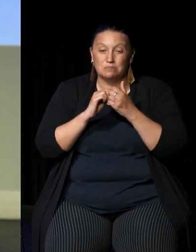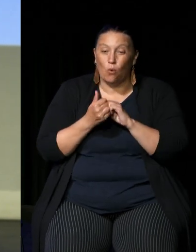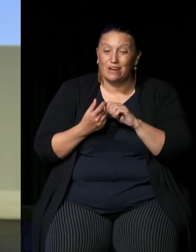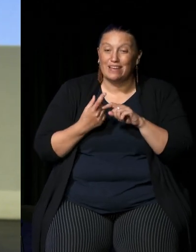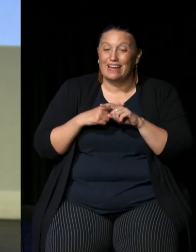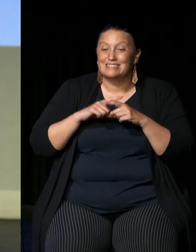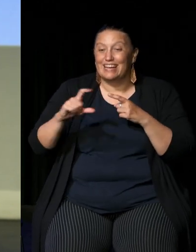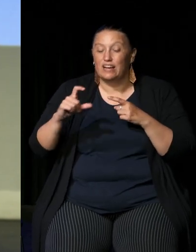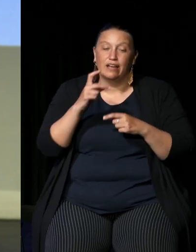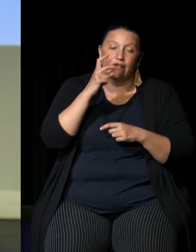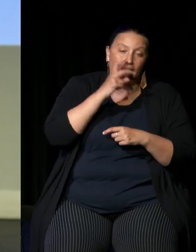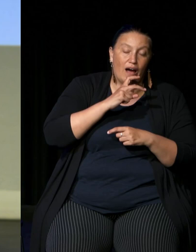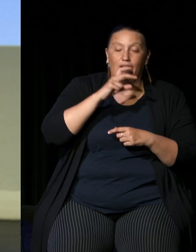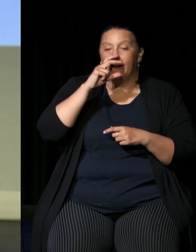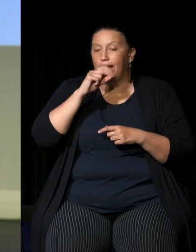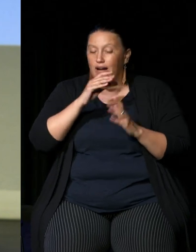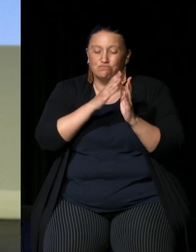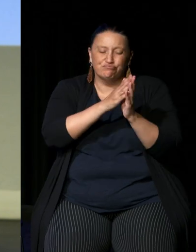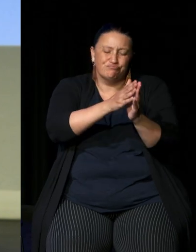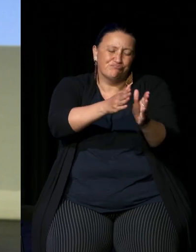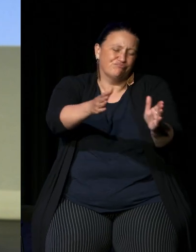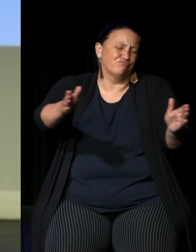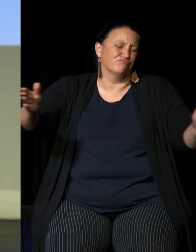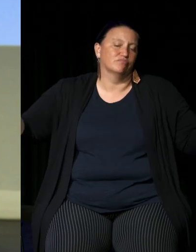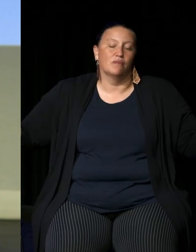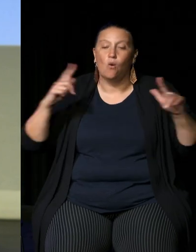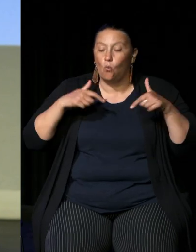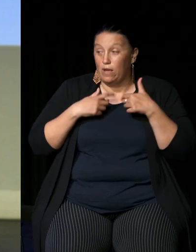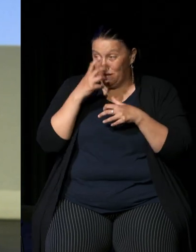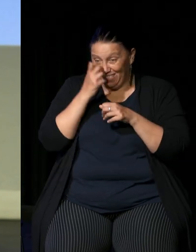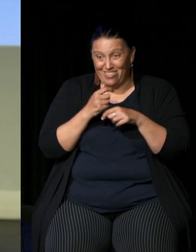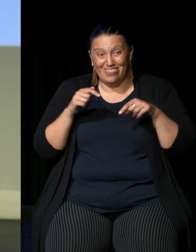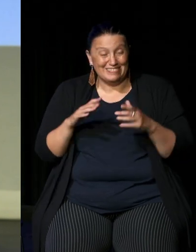young people a lot of people because we believe that this is an issue that is the